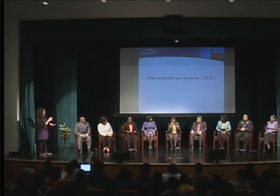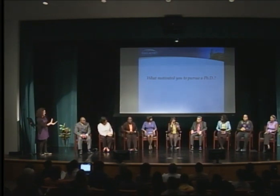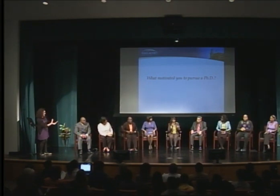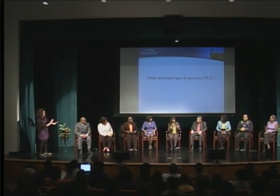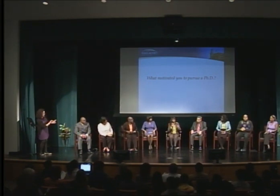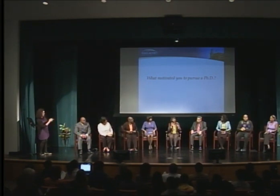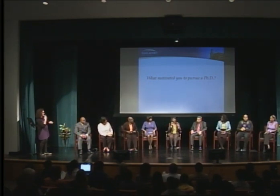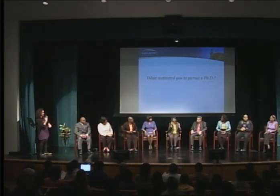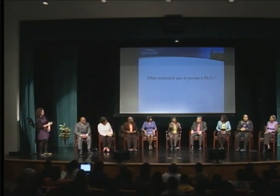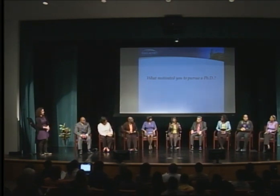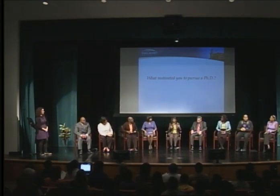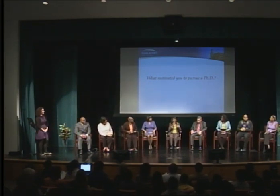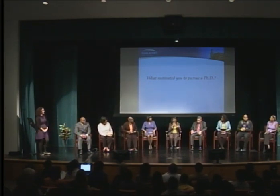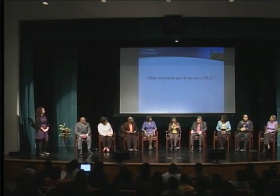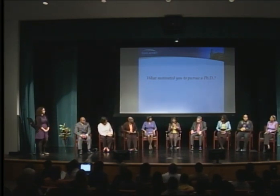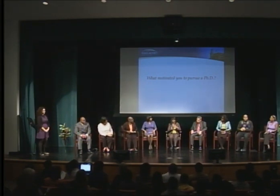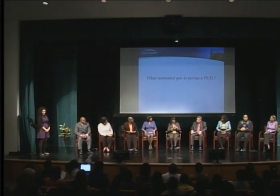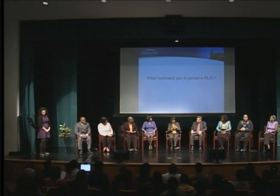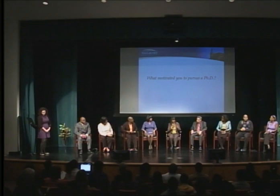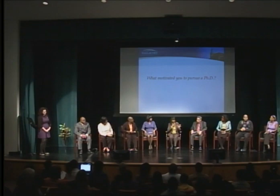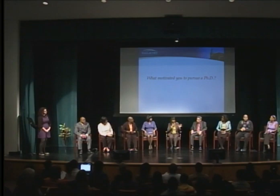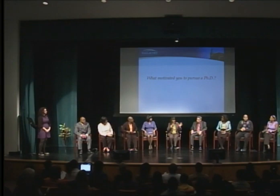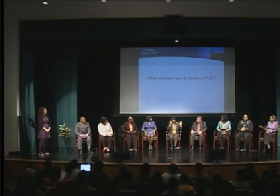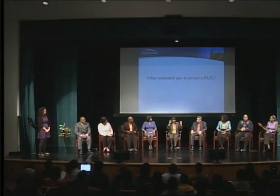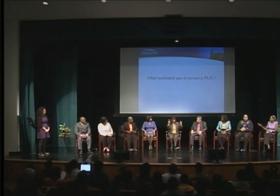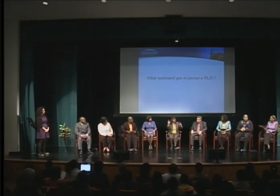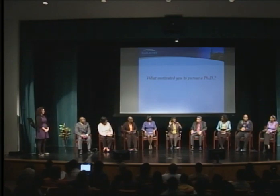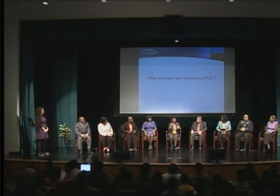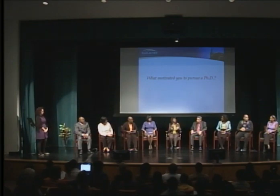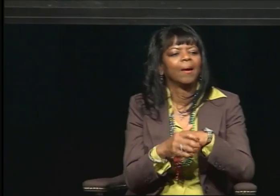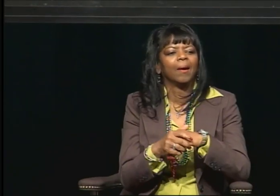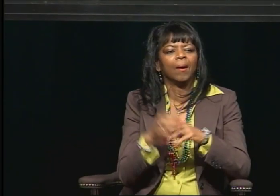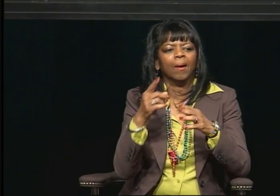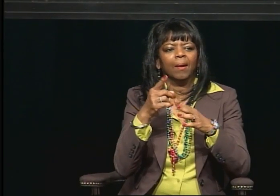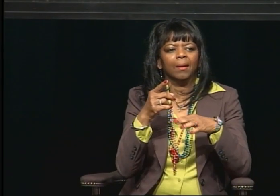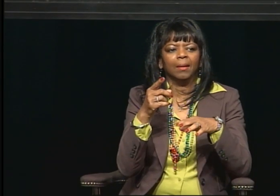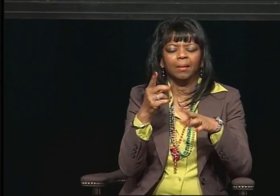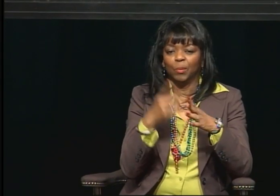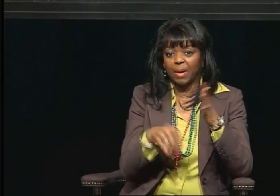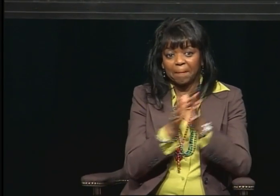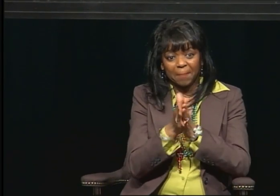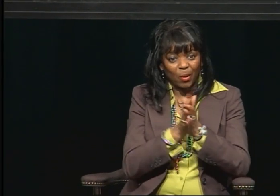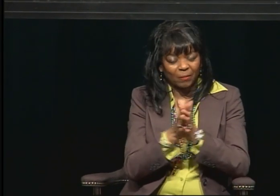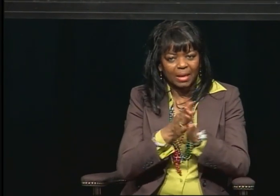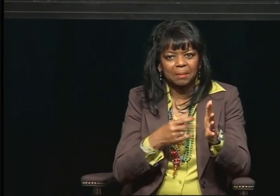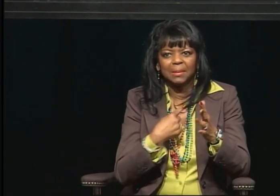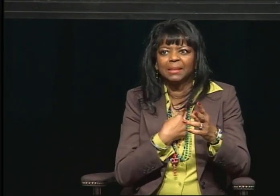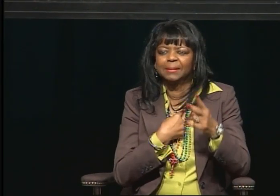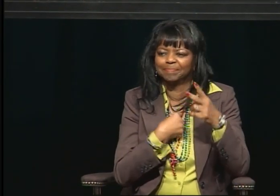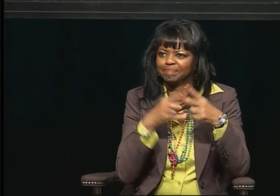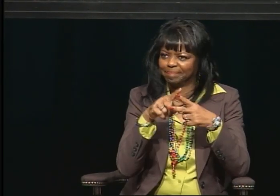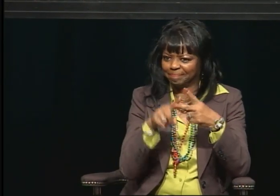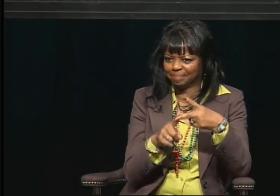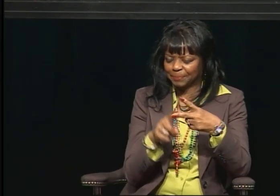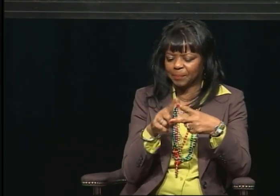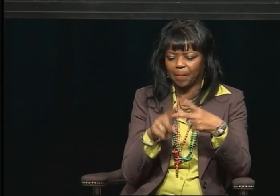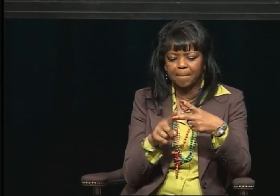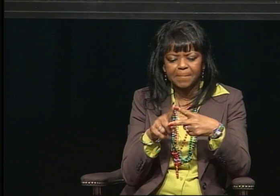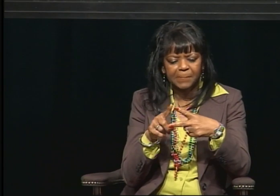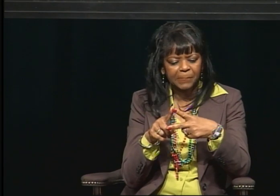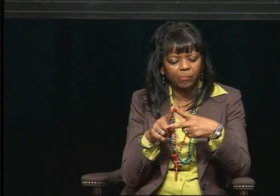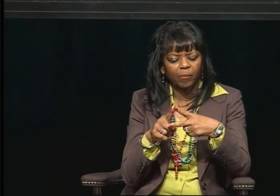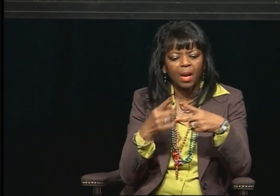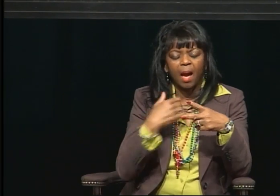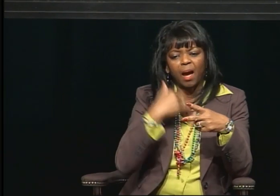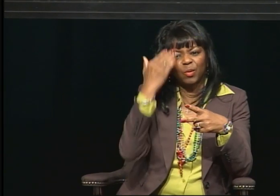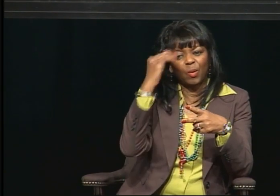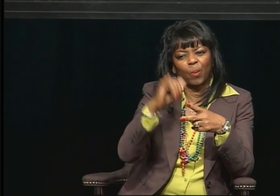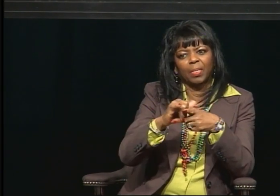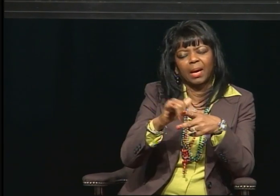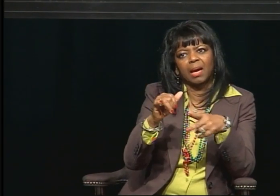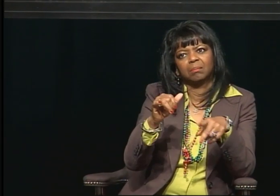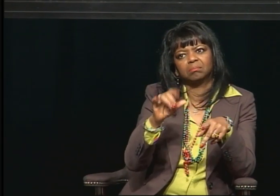There were two reasons that I chose to pursue this degree.